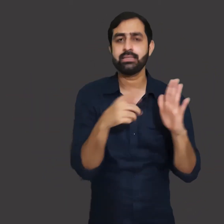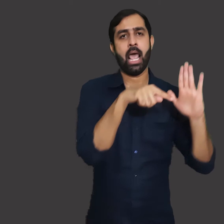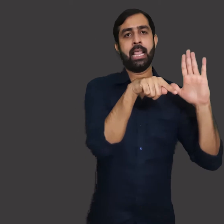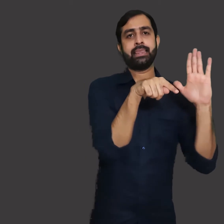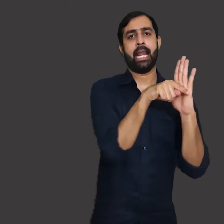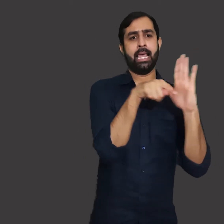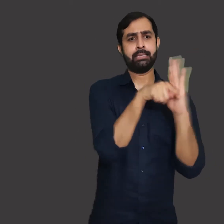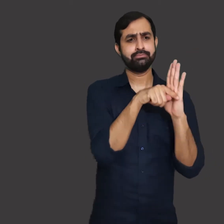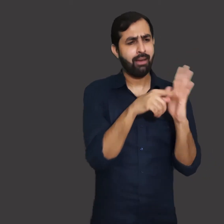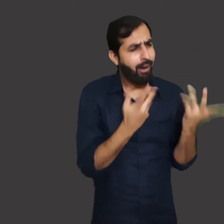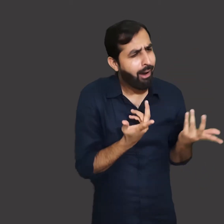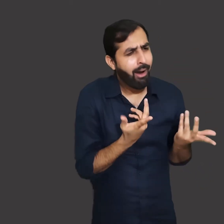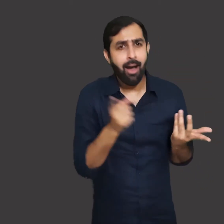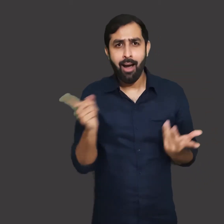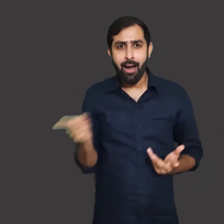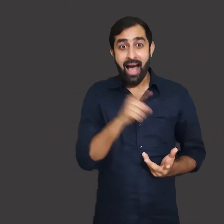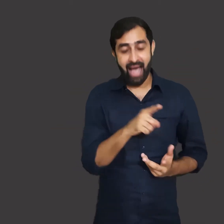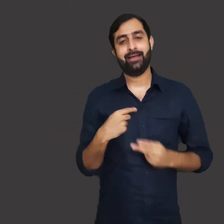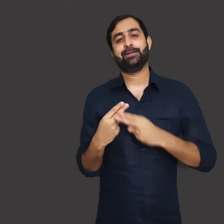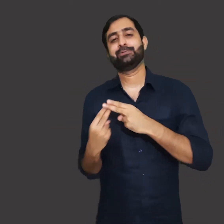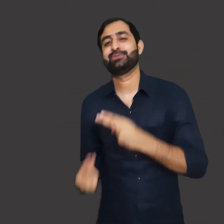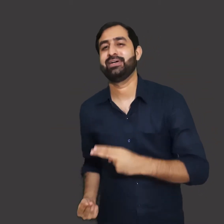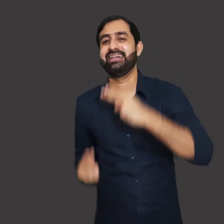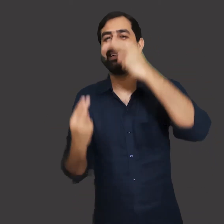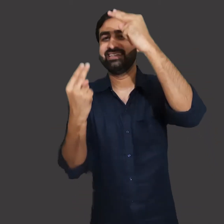Construction of dams has both pros and cons.